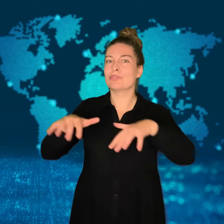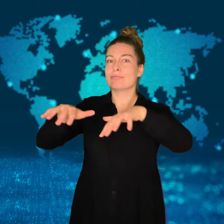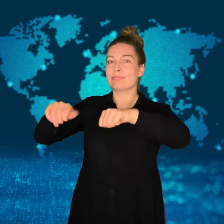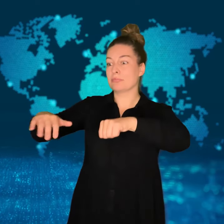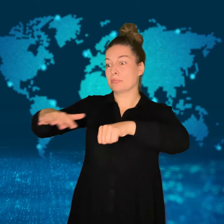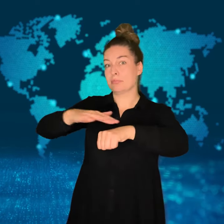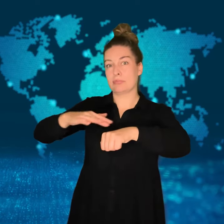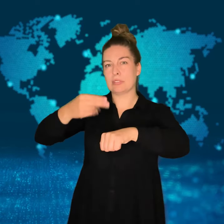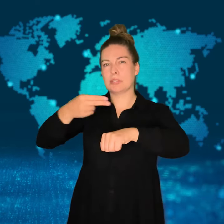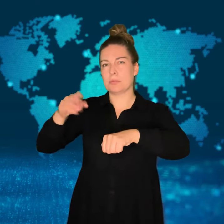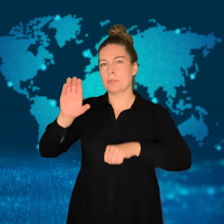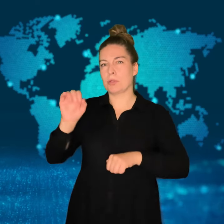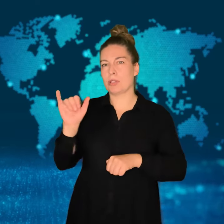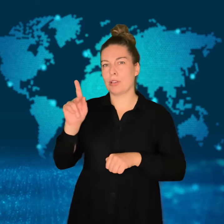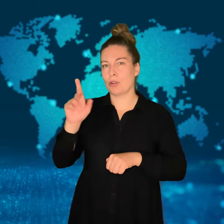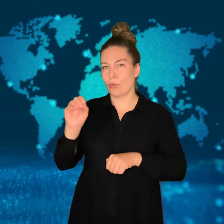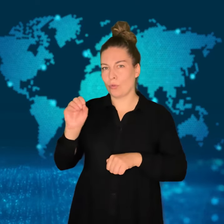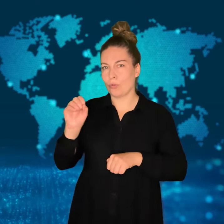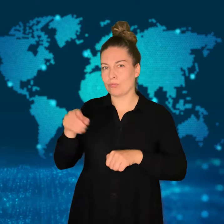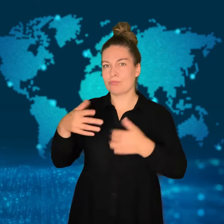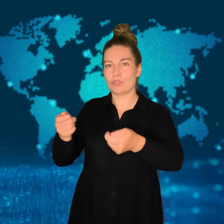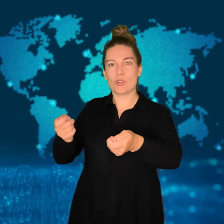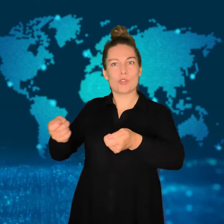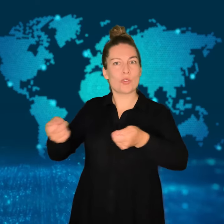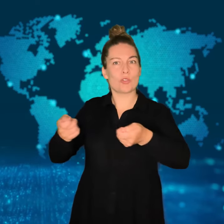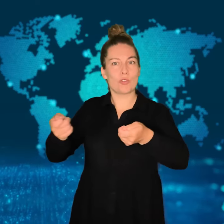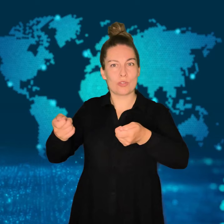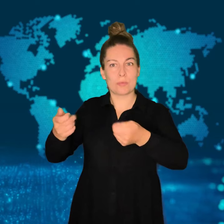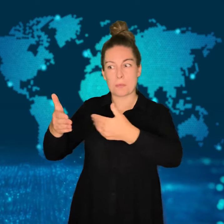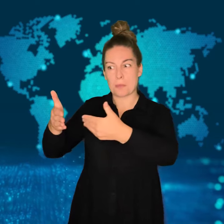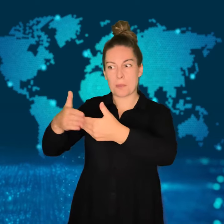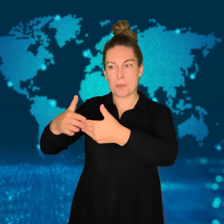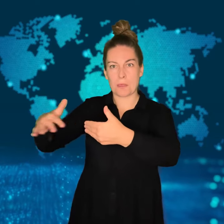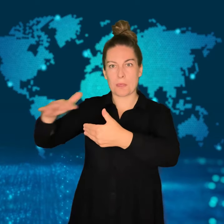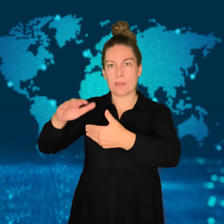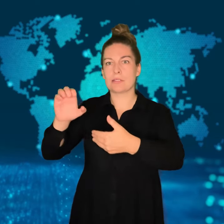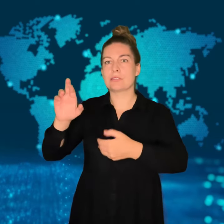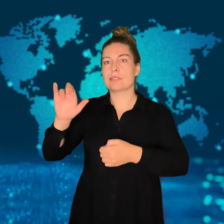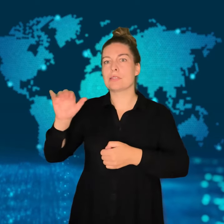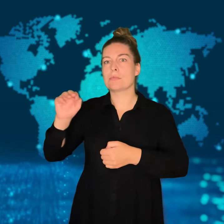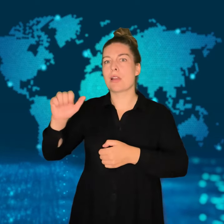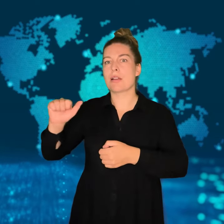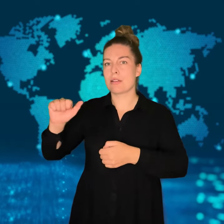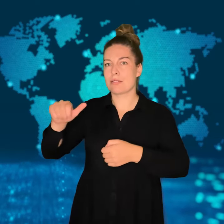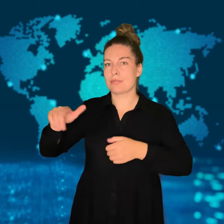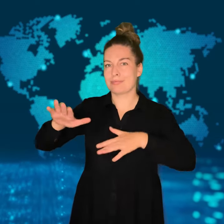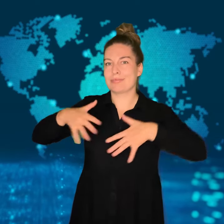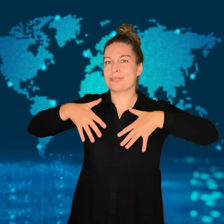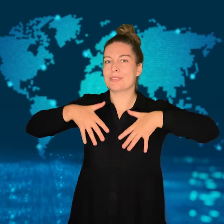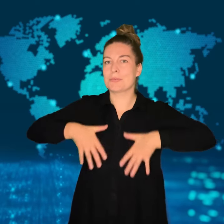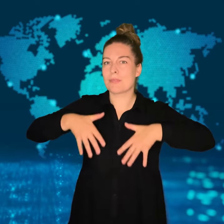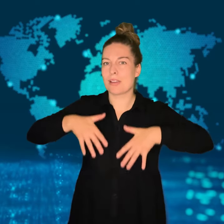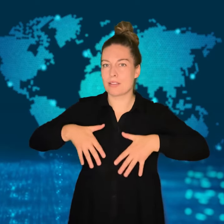the country's troops have retaken control of the Boyko Rigs.